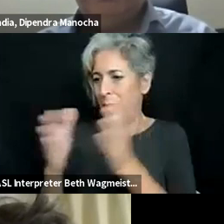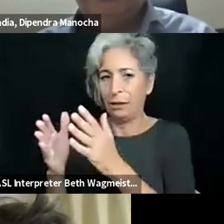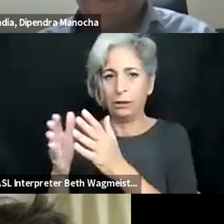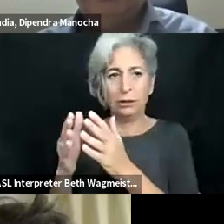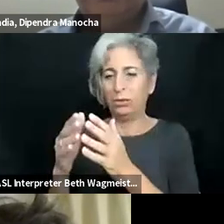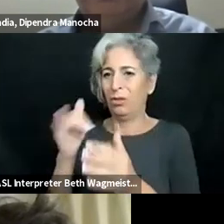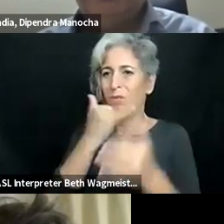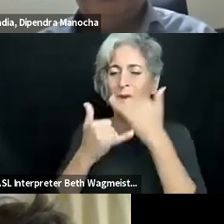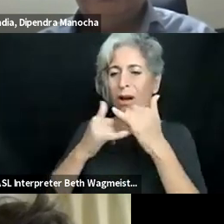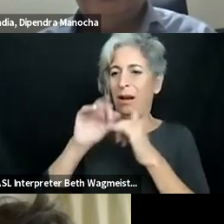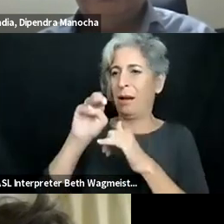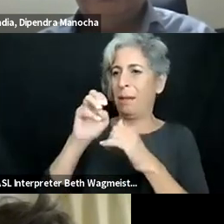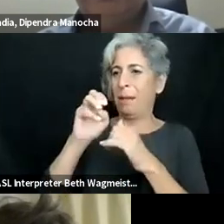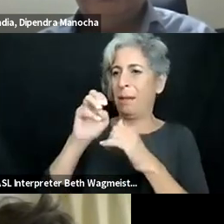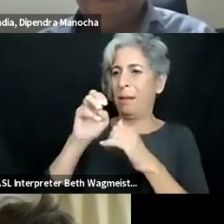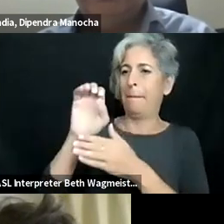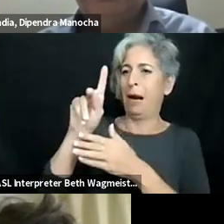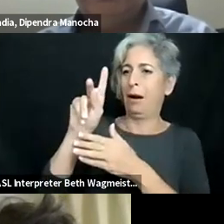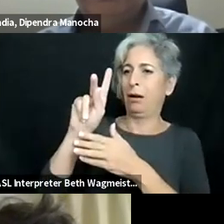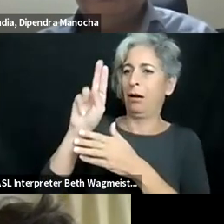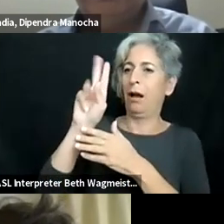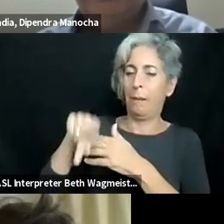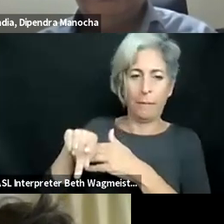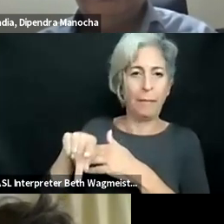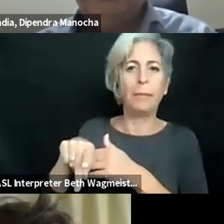20-50% of issues, the most impactful issues cannot even be detected.